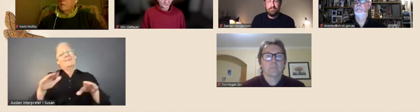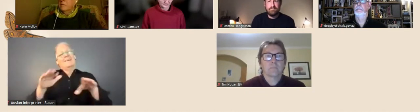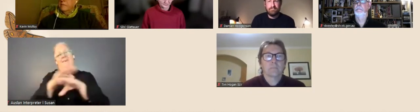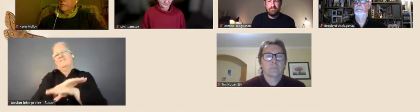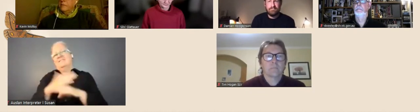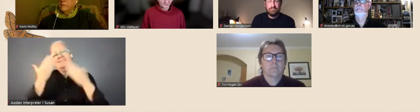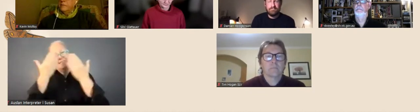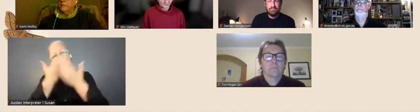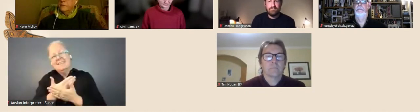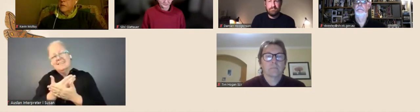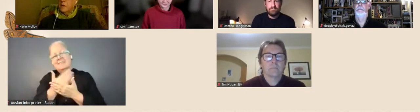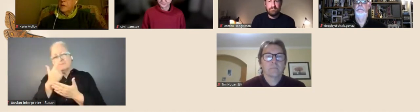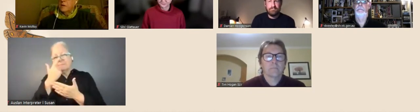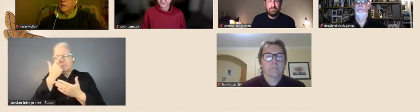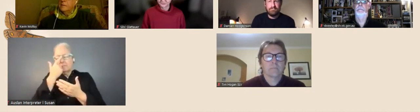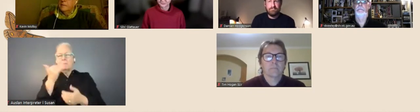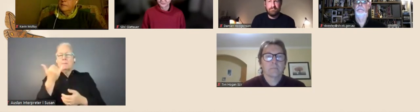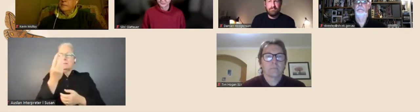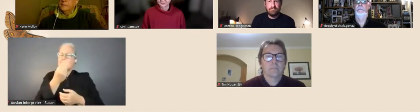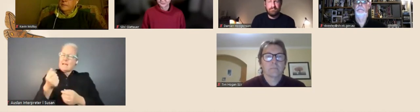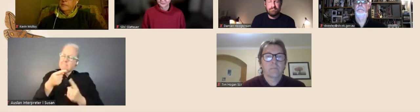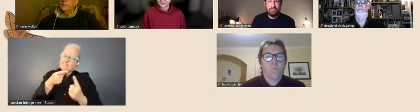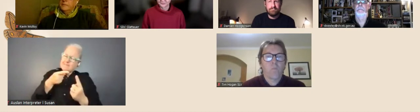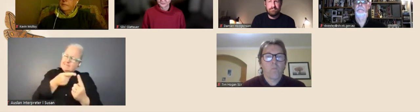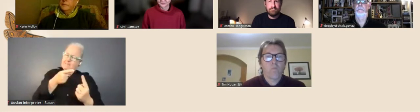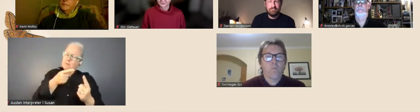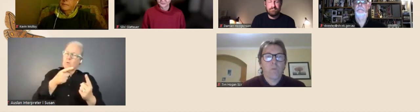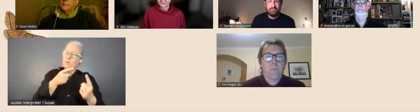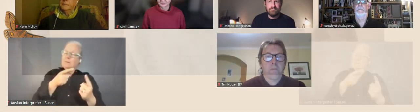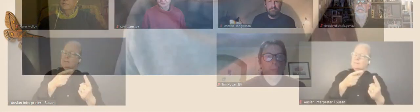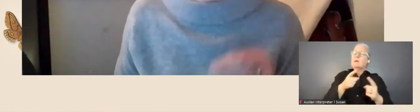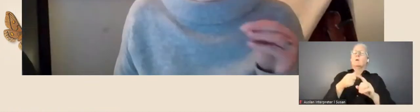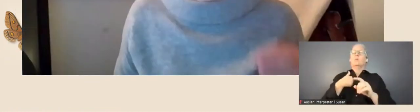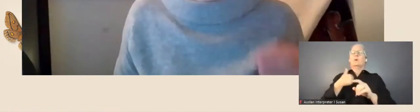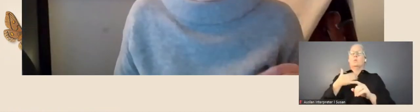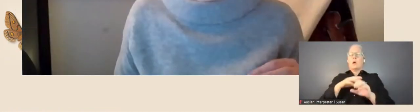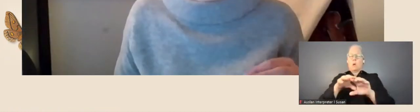quite specific and we'd like to give them a little bit more thought before responding to them fully,